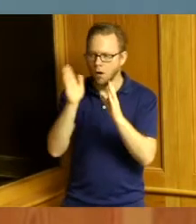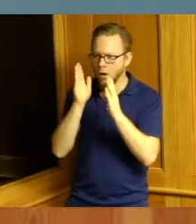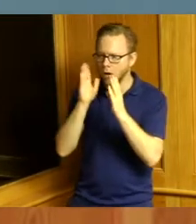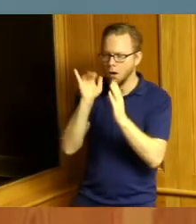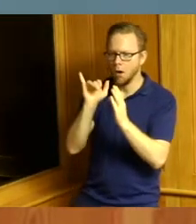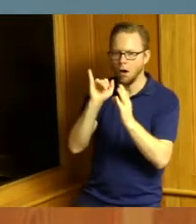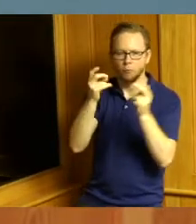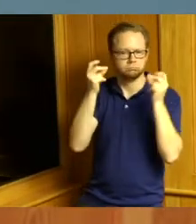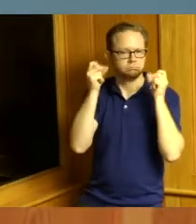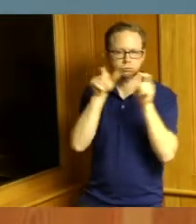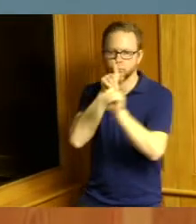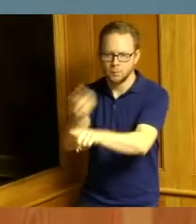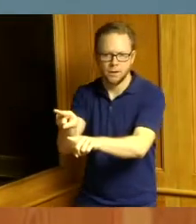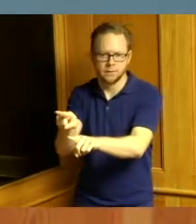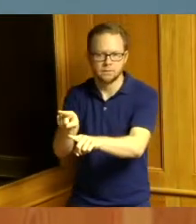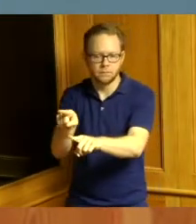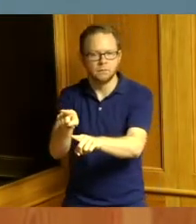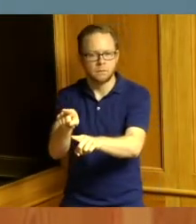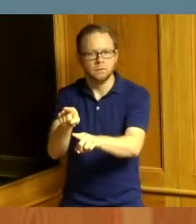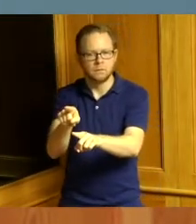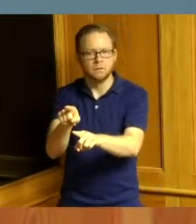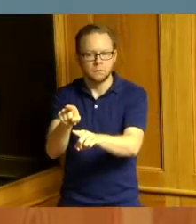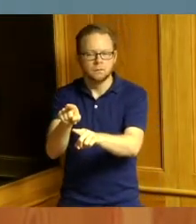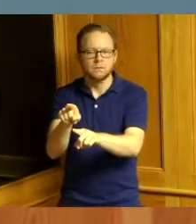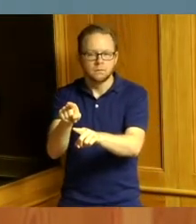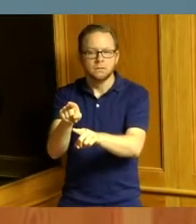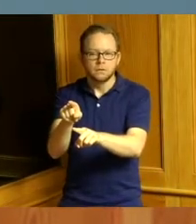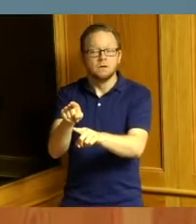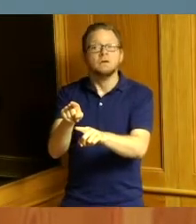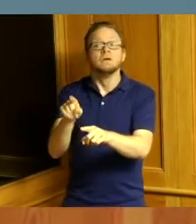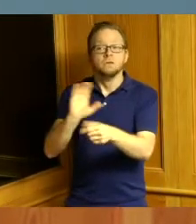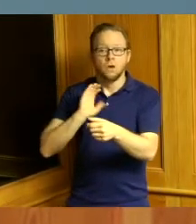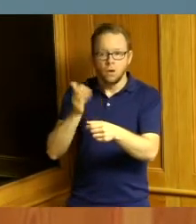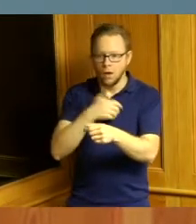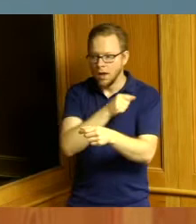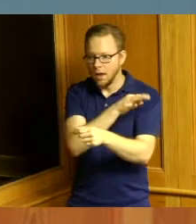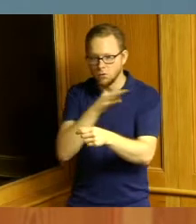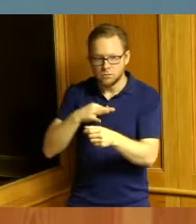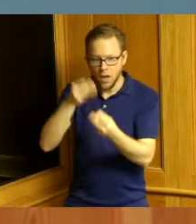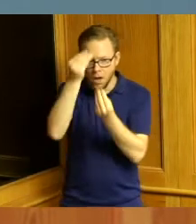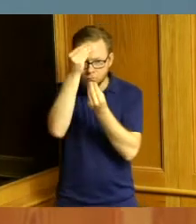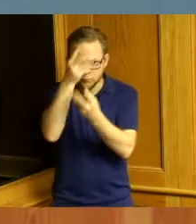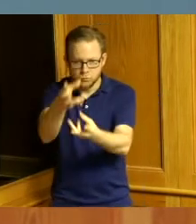we got the information to the young lady forwarded to our staff our staff is just awesome that's